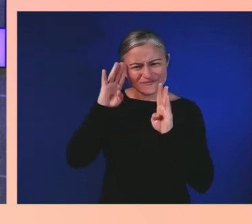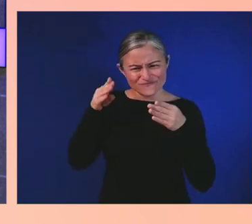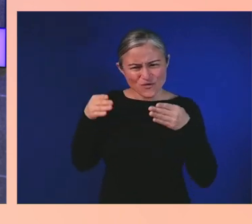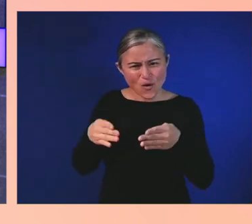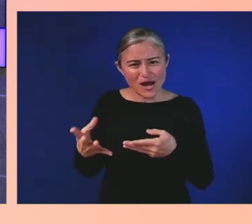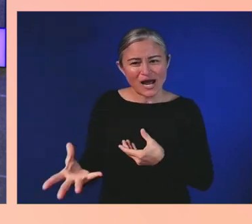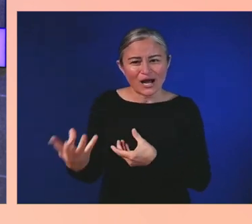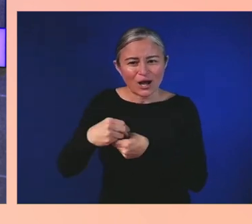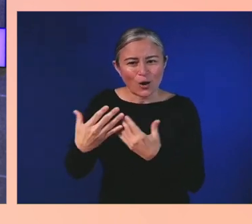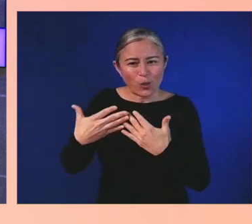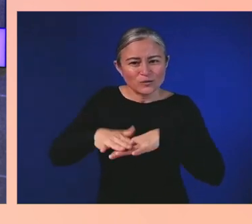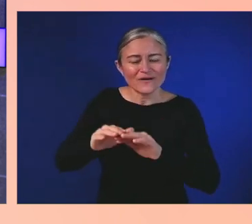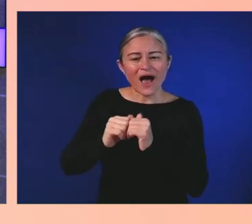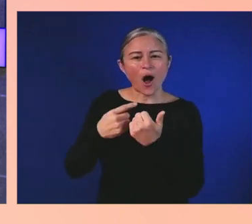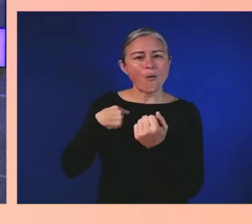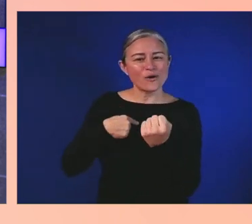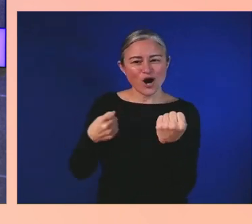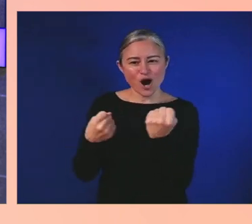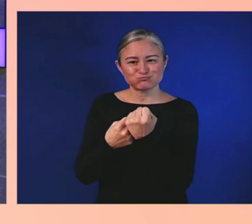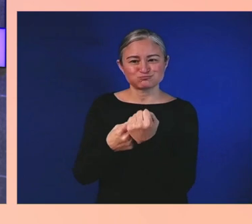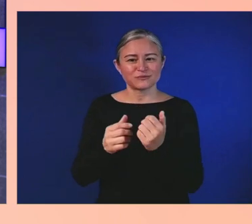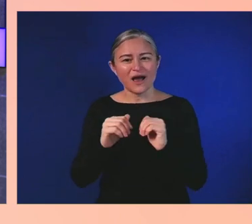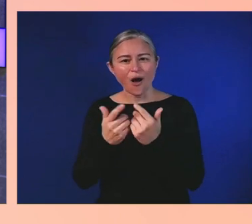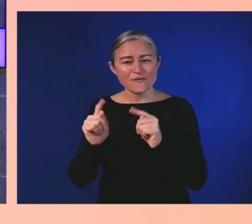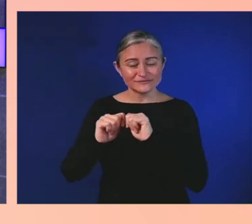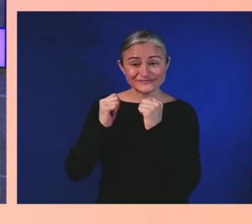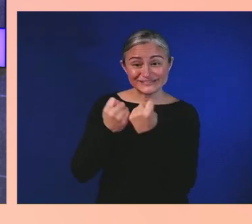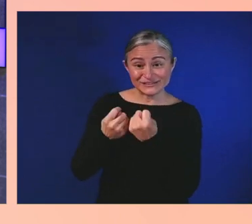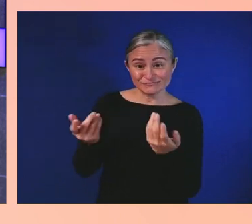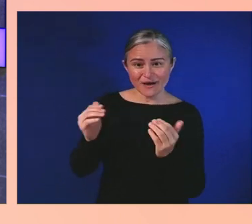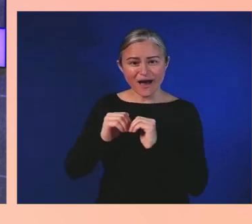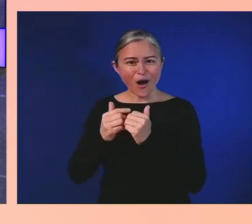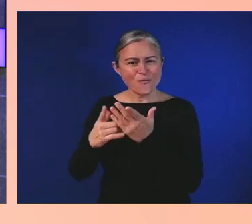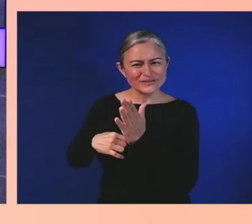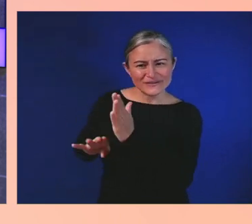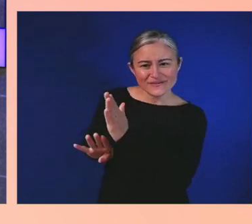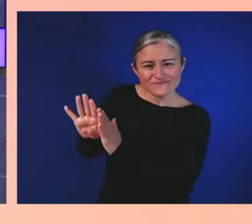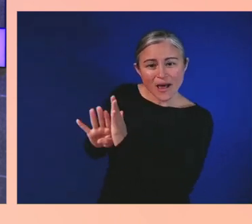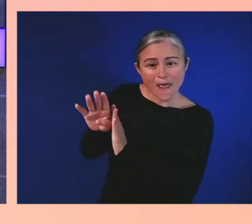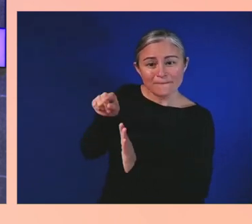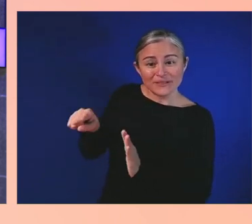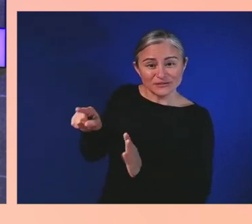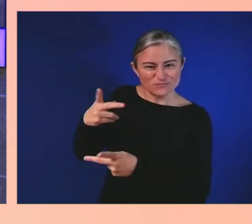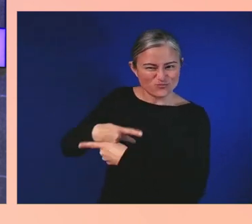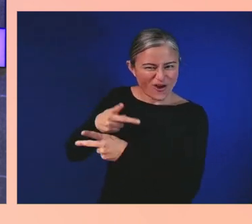how we develop our products, and the experiences that we offer our players.